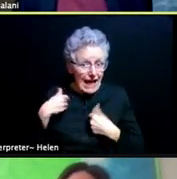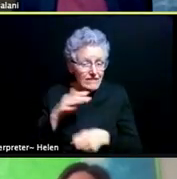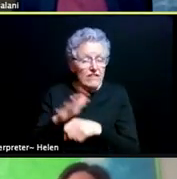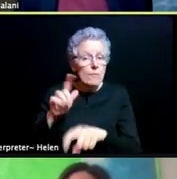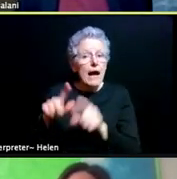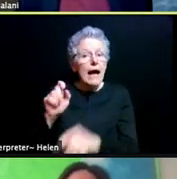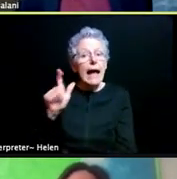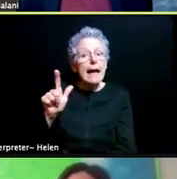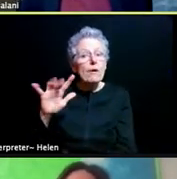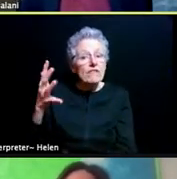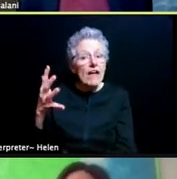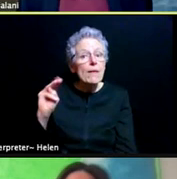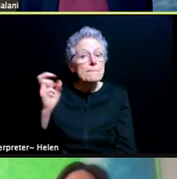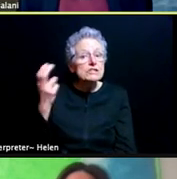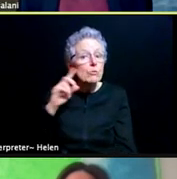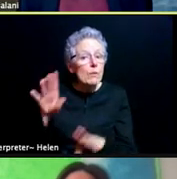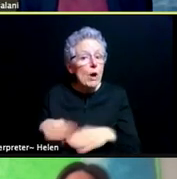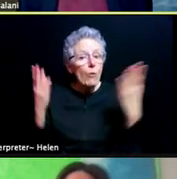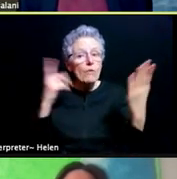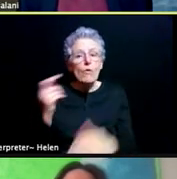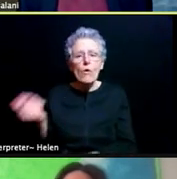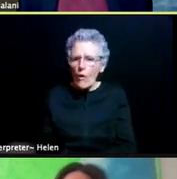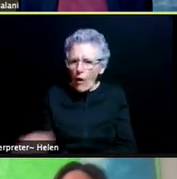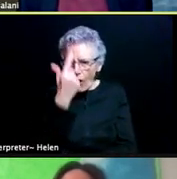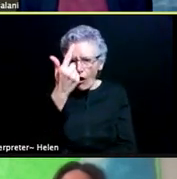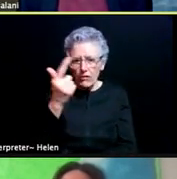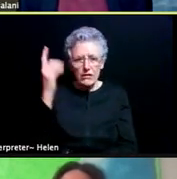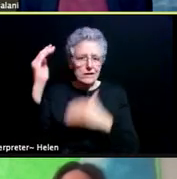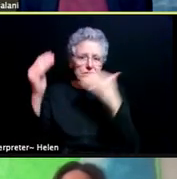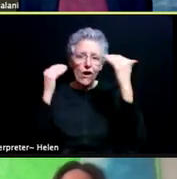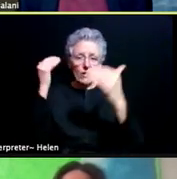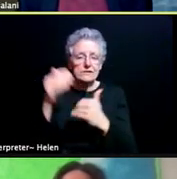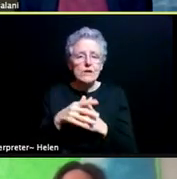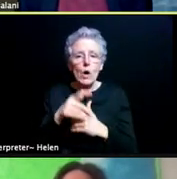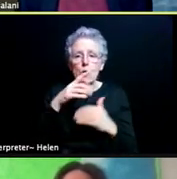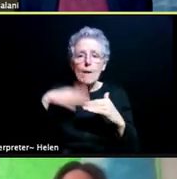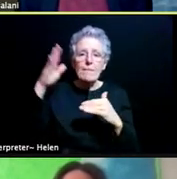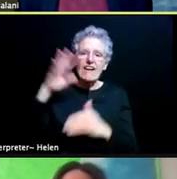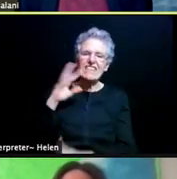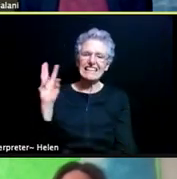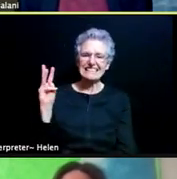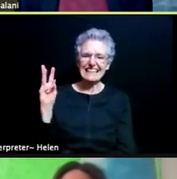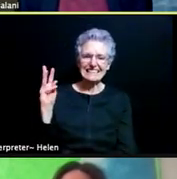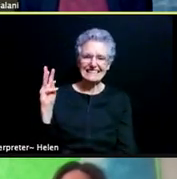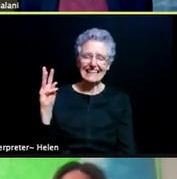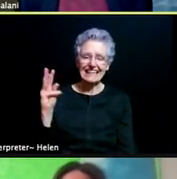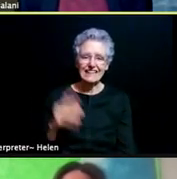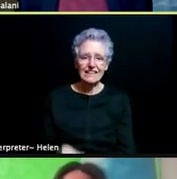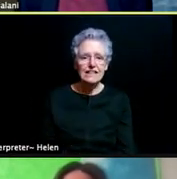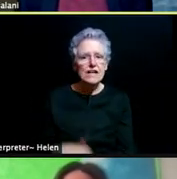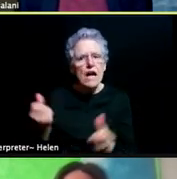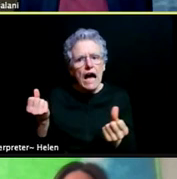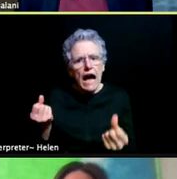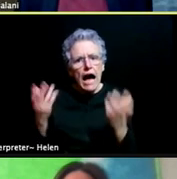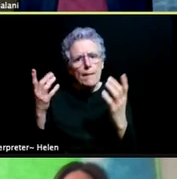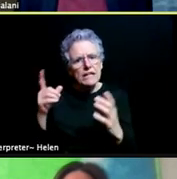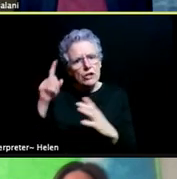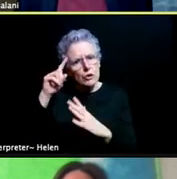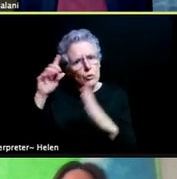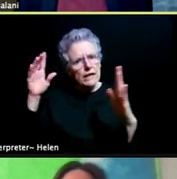Michigan will be open to all adults. So it's really actually 16 and over. And how many do you expect to do per week